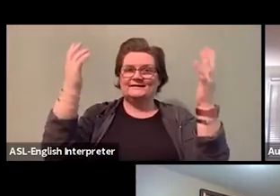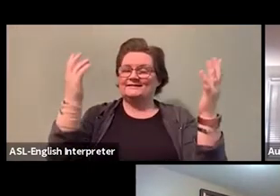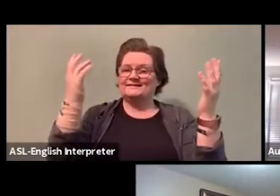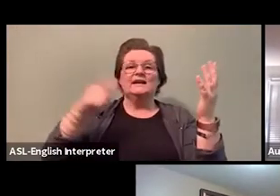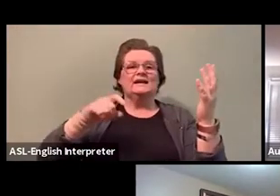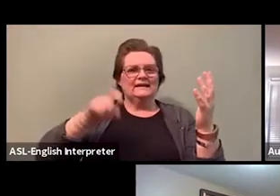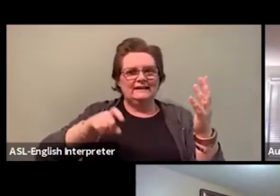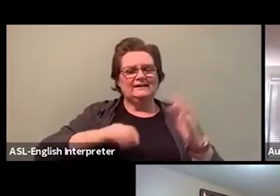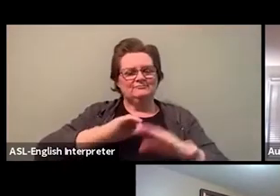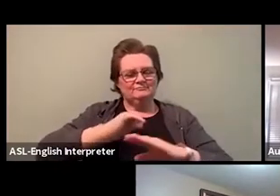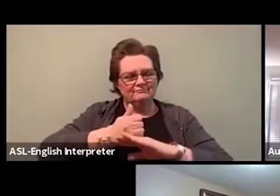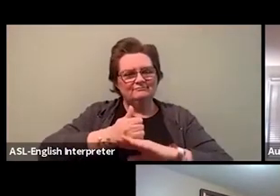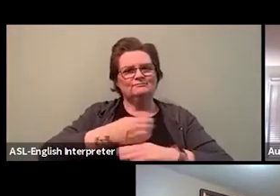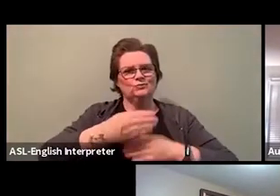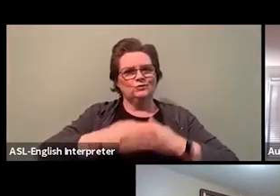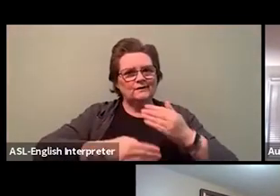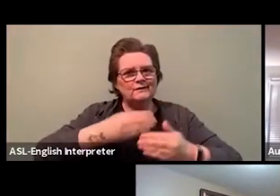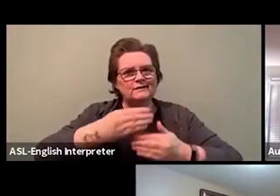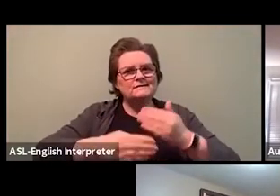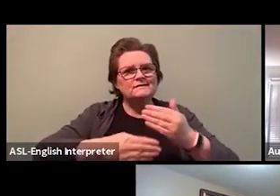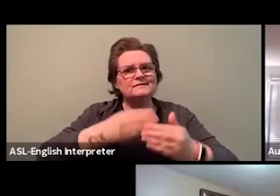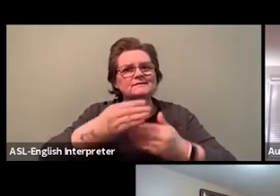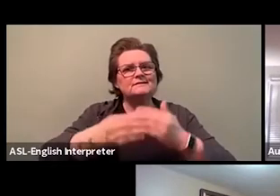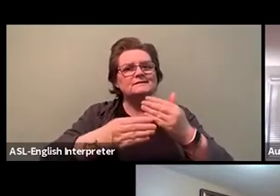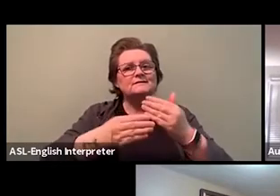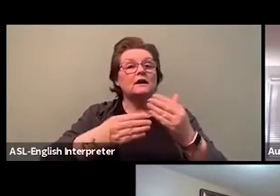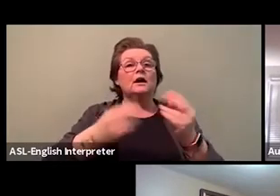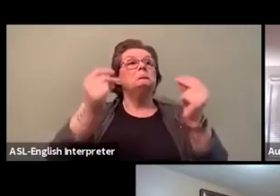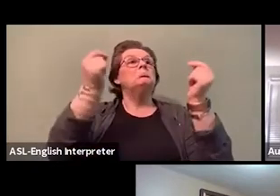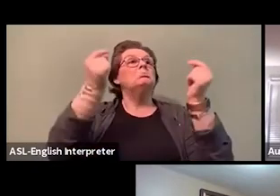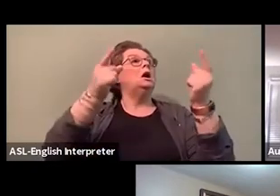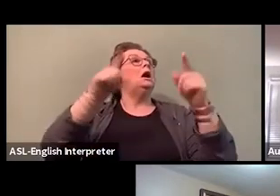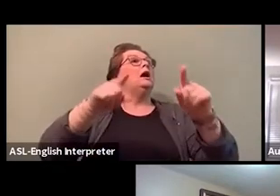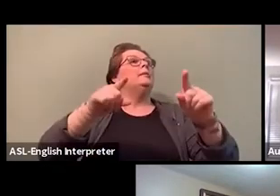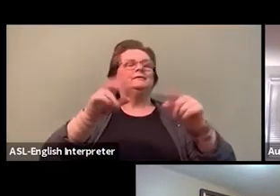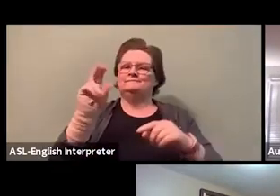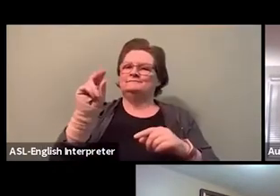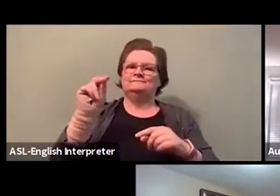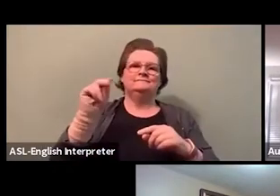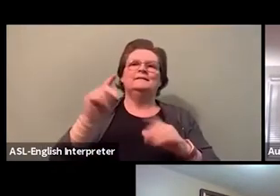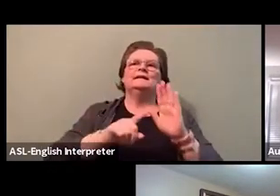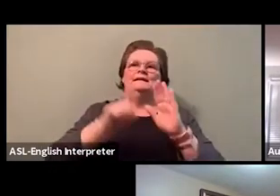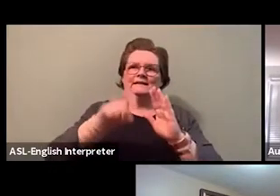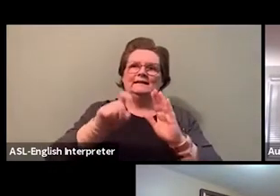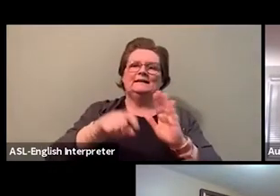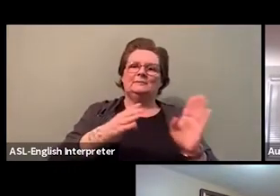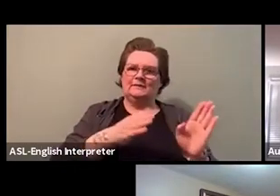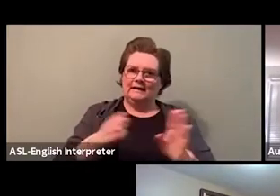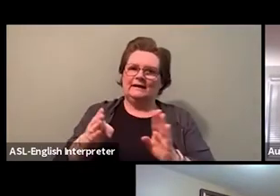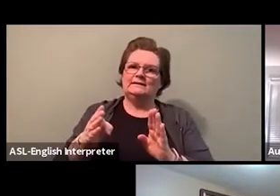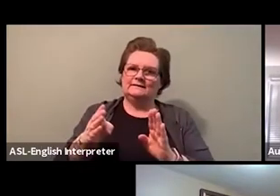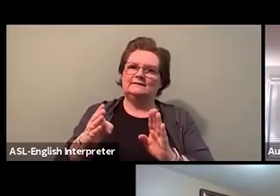That's why I talk about AROAP as being a plan and not a beginning, a middle and an end